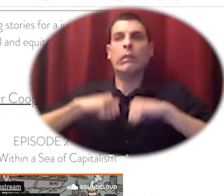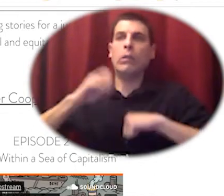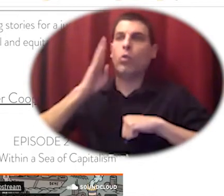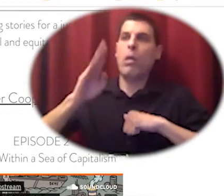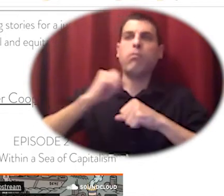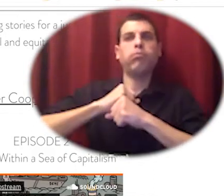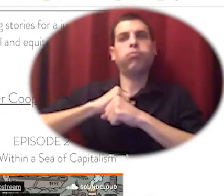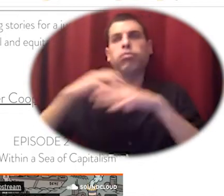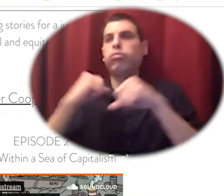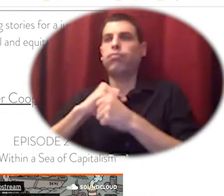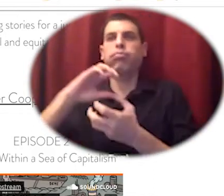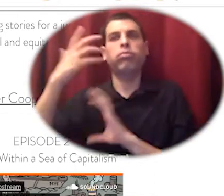greek hotel workers